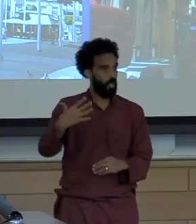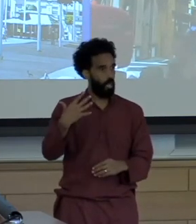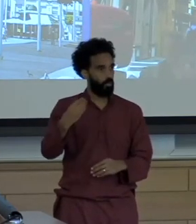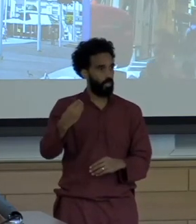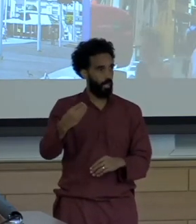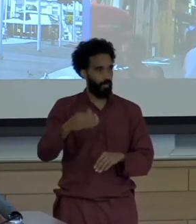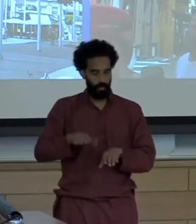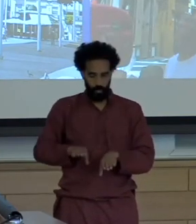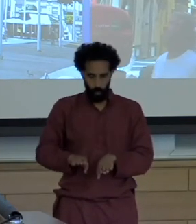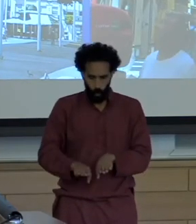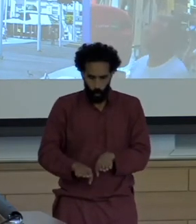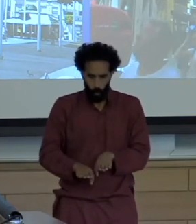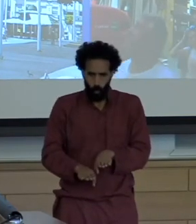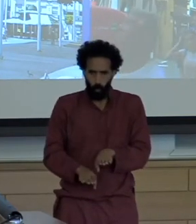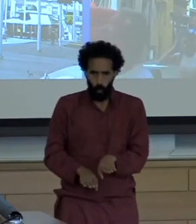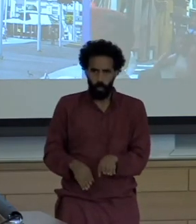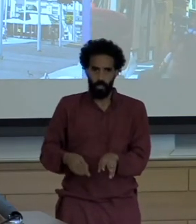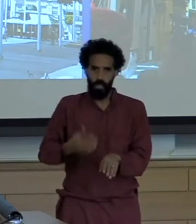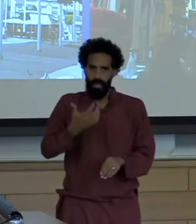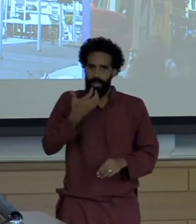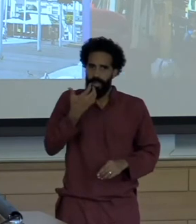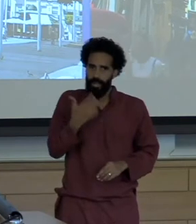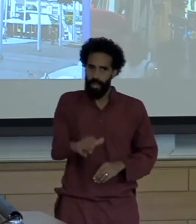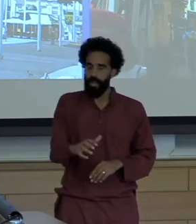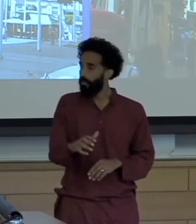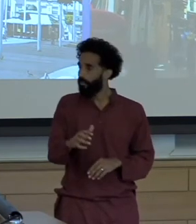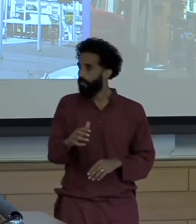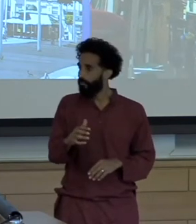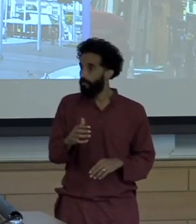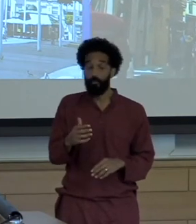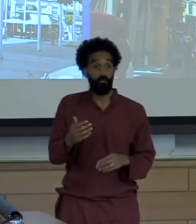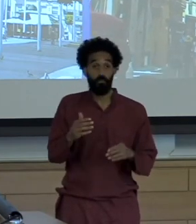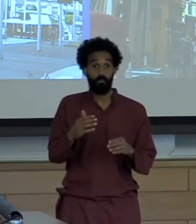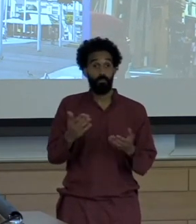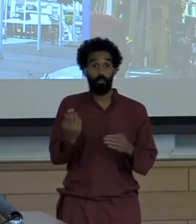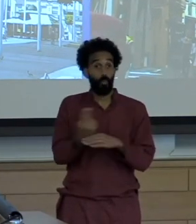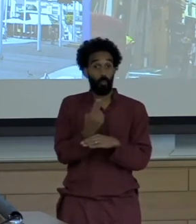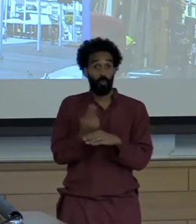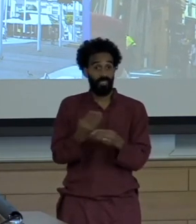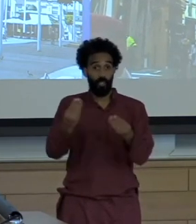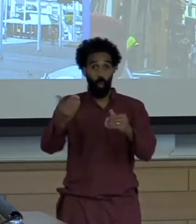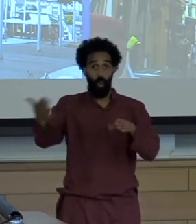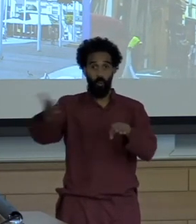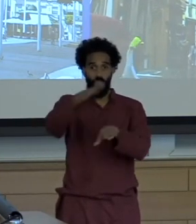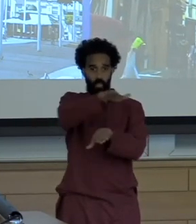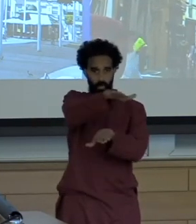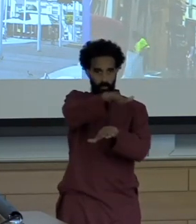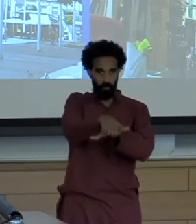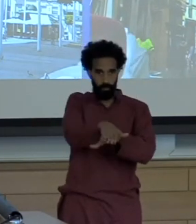And do your daily biddings go shopping, go to school, go to the doctor, unless